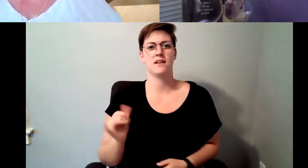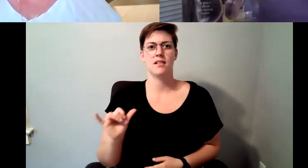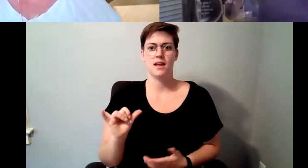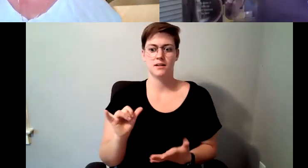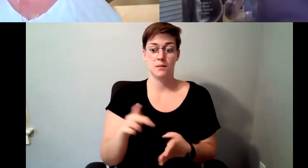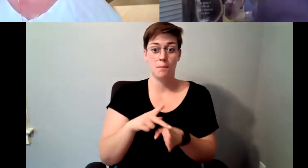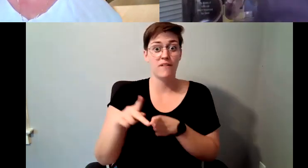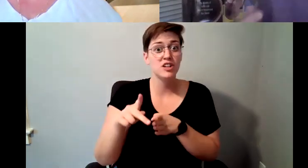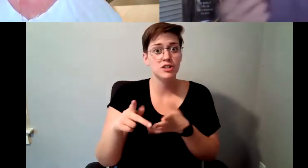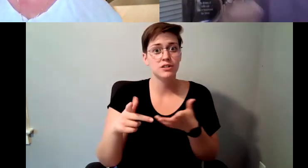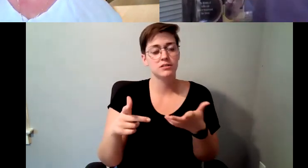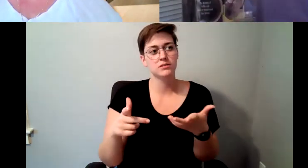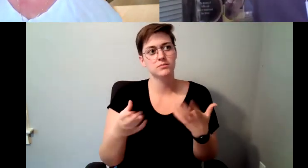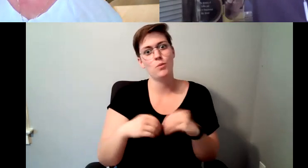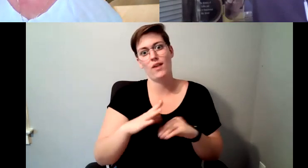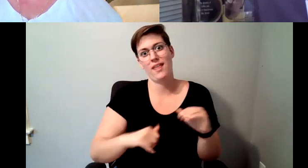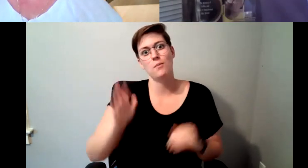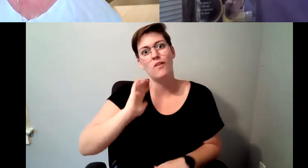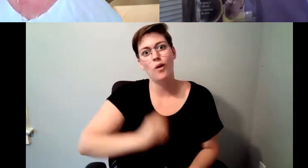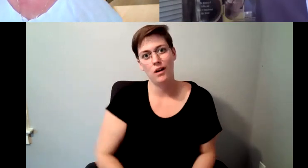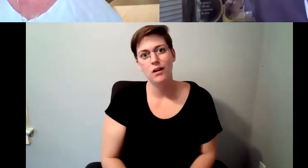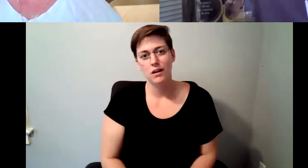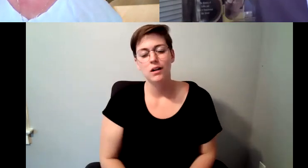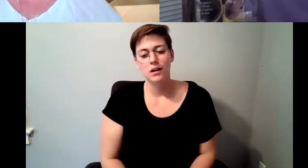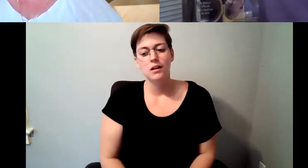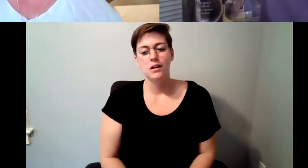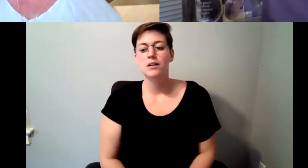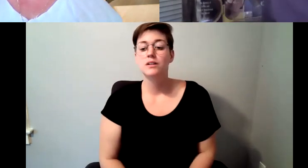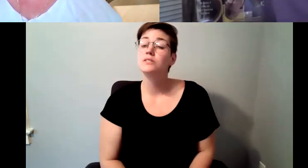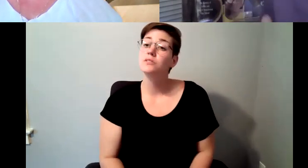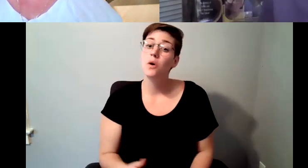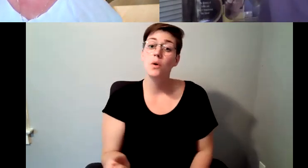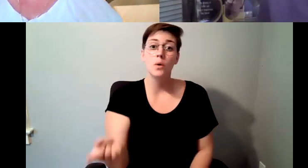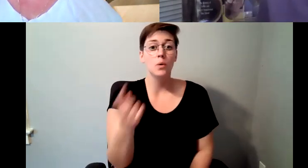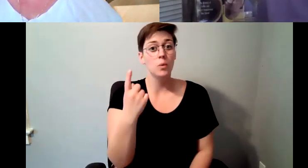D. Major Cohen: And so, one of the things that we that we decided was that we would